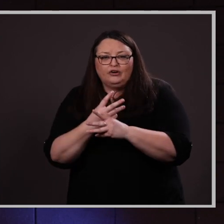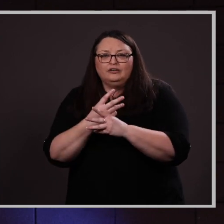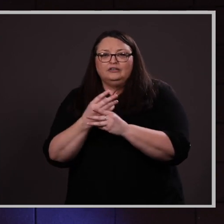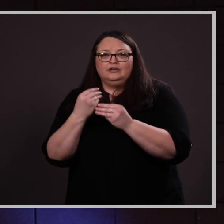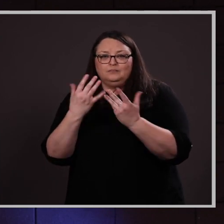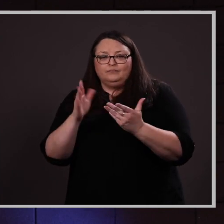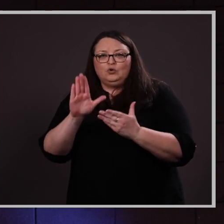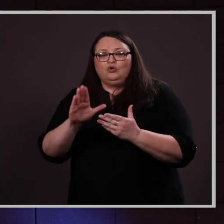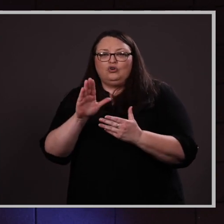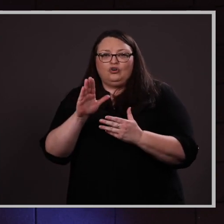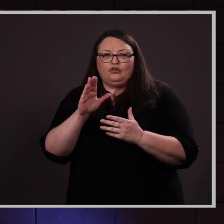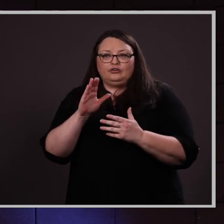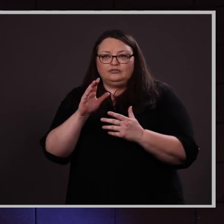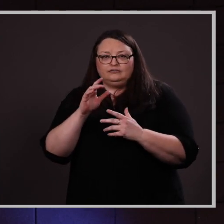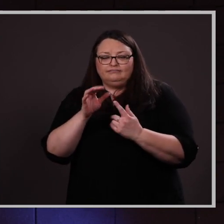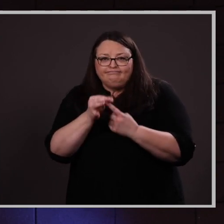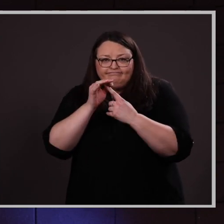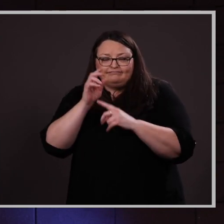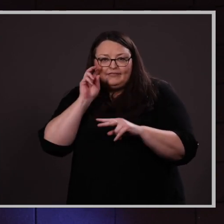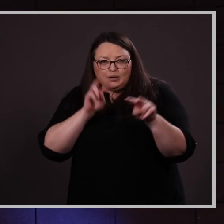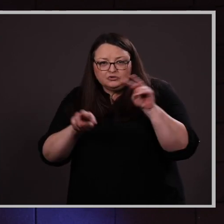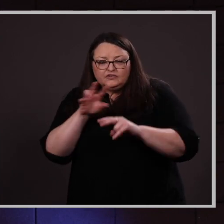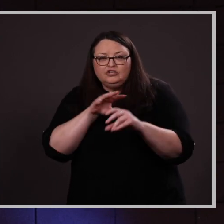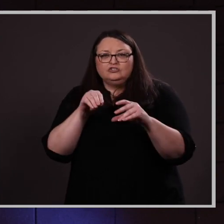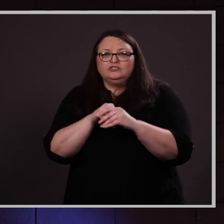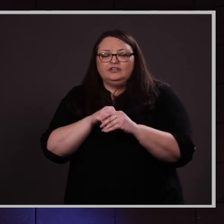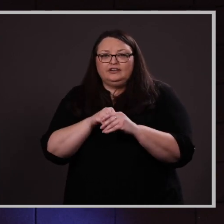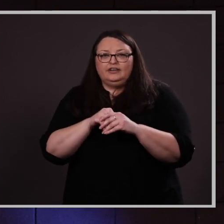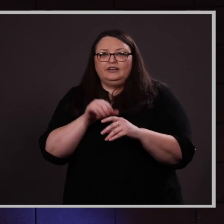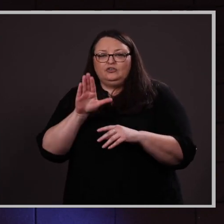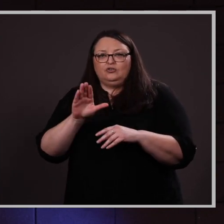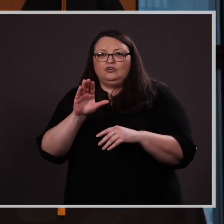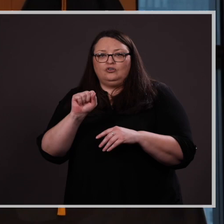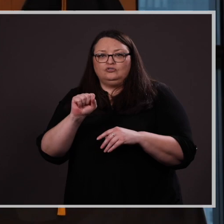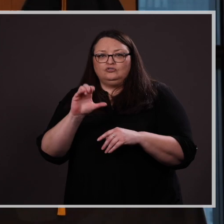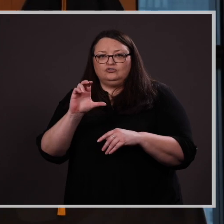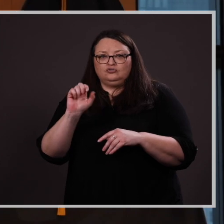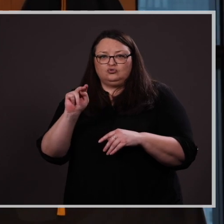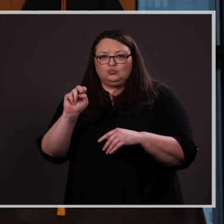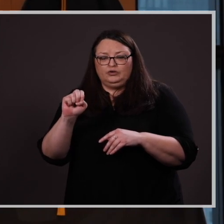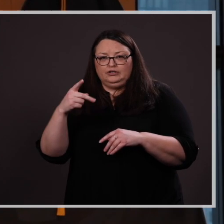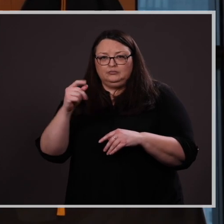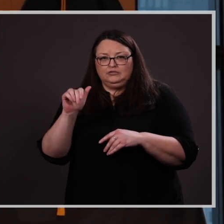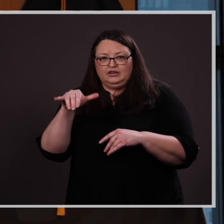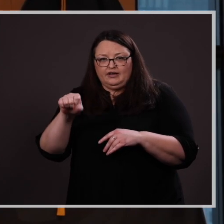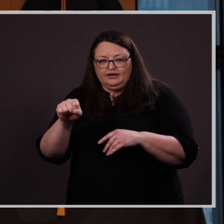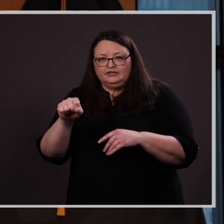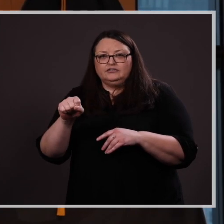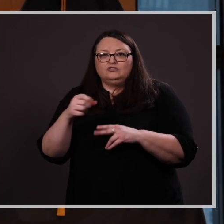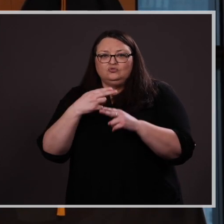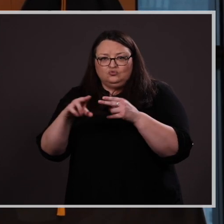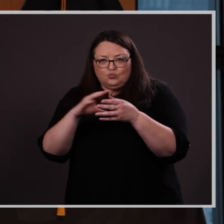screenplays, essays, short stories, and poems. It is evident that Aury has taken advantage